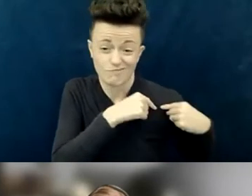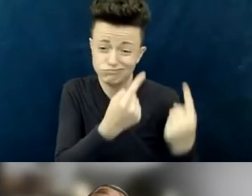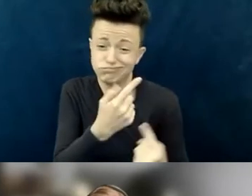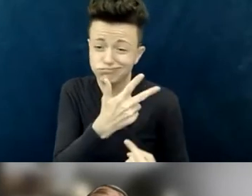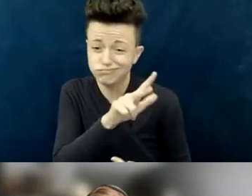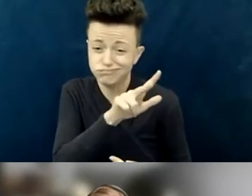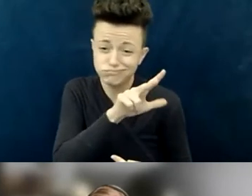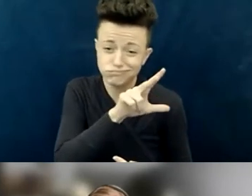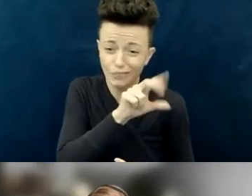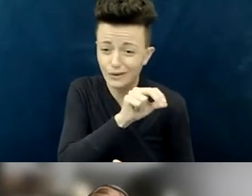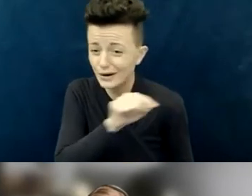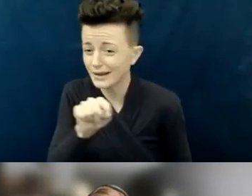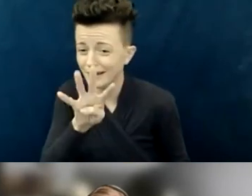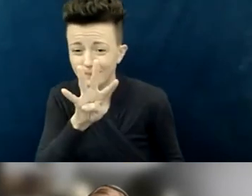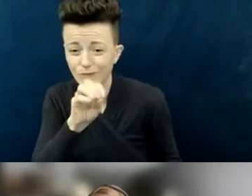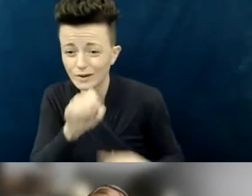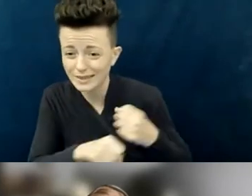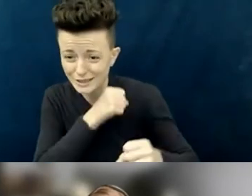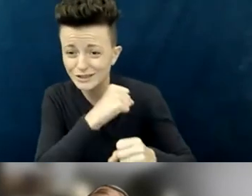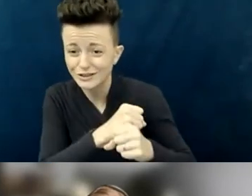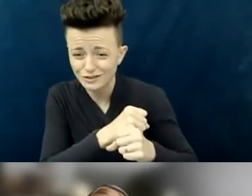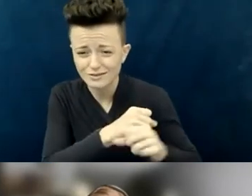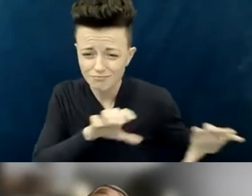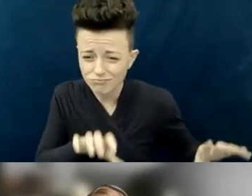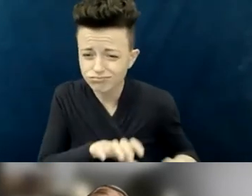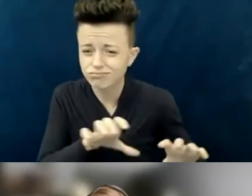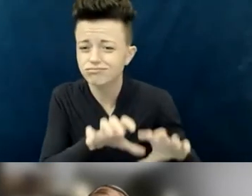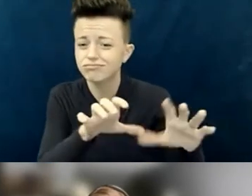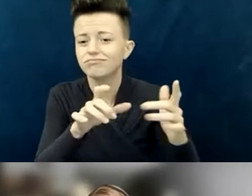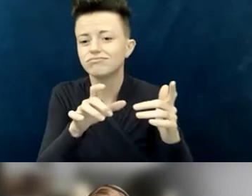and have done a lot of work in terms of addressing needs